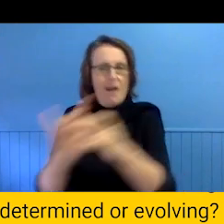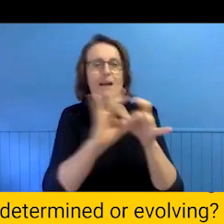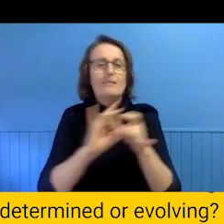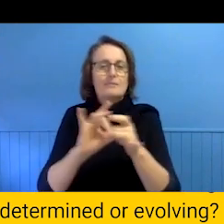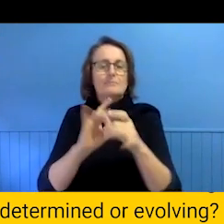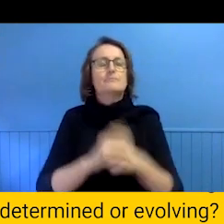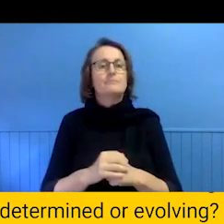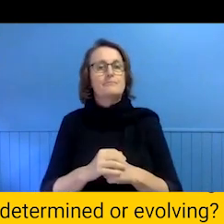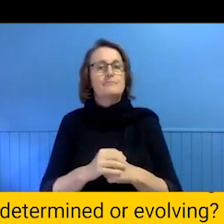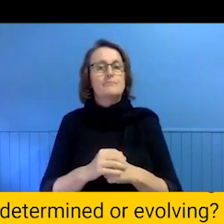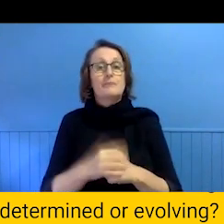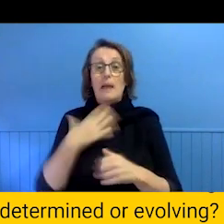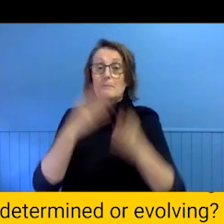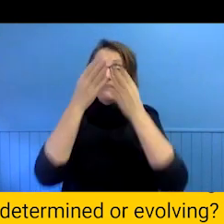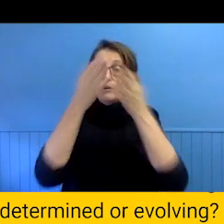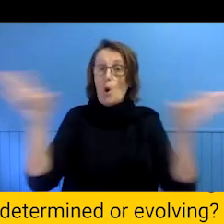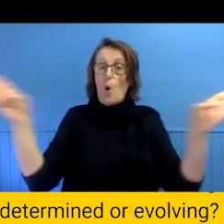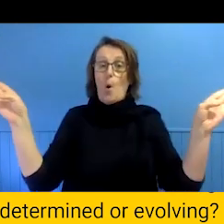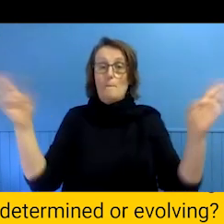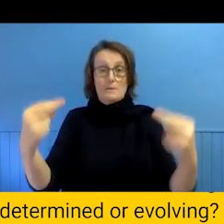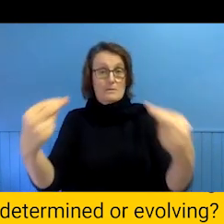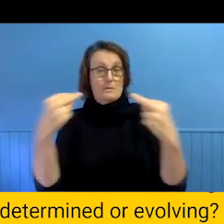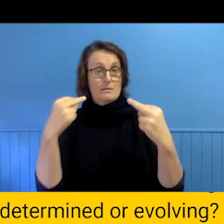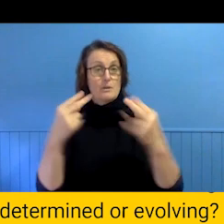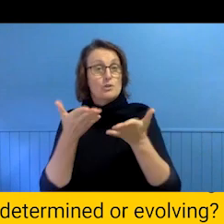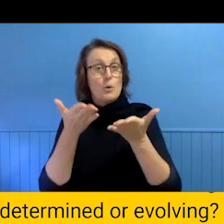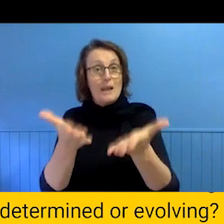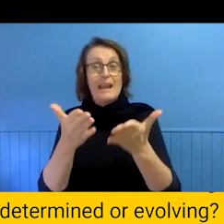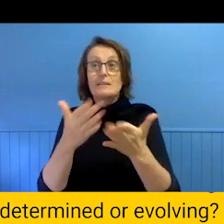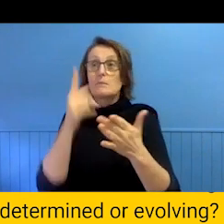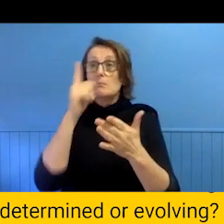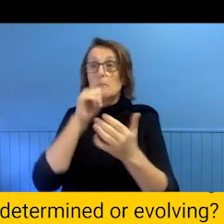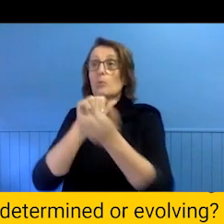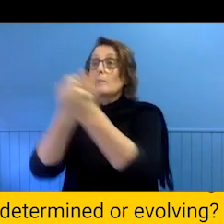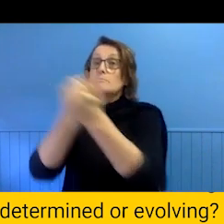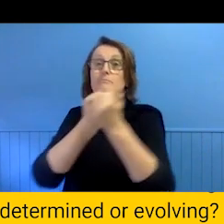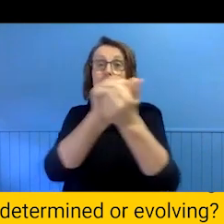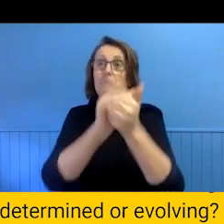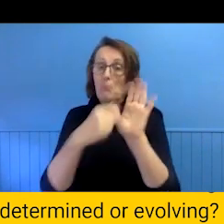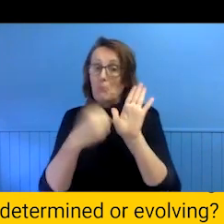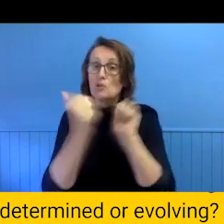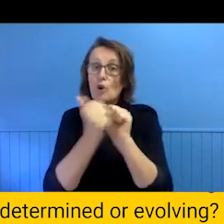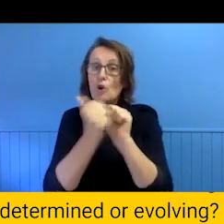Transparency - allowing collaborators to access these kind of documents and things that have come before and be able to